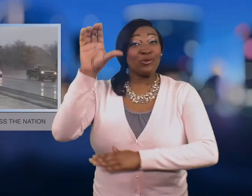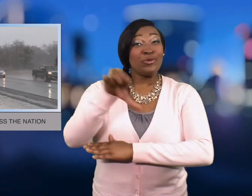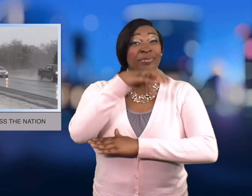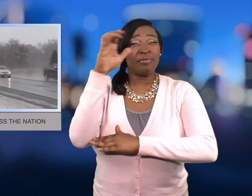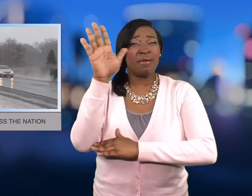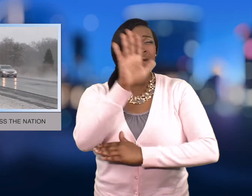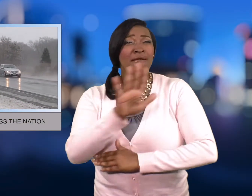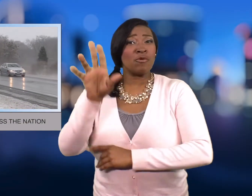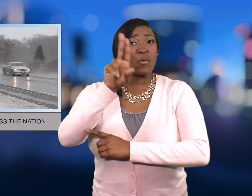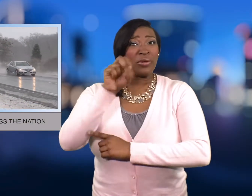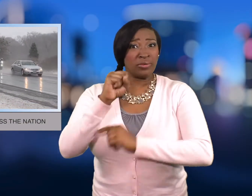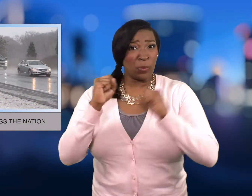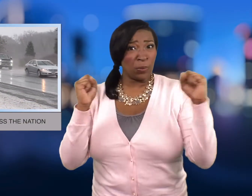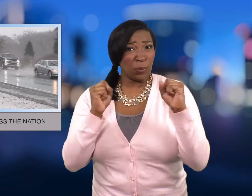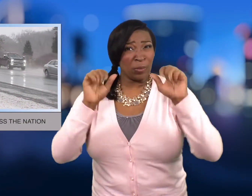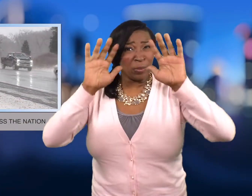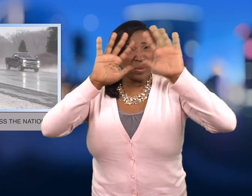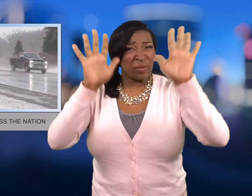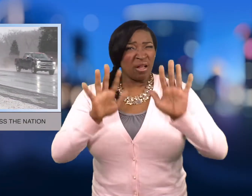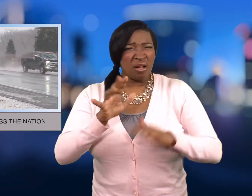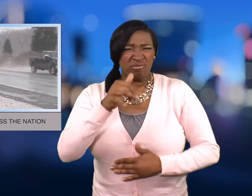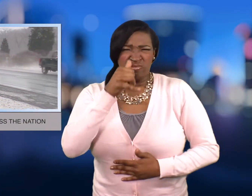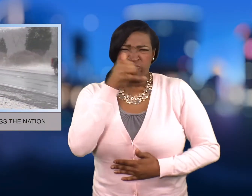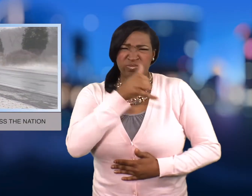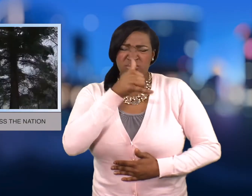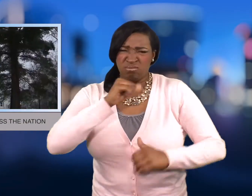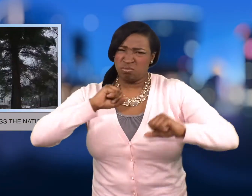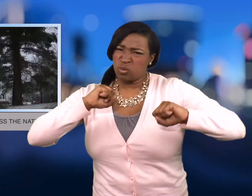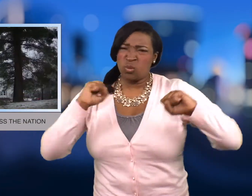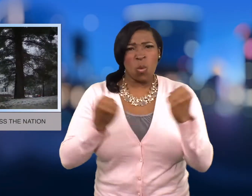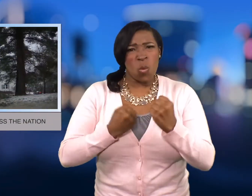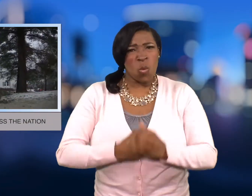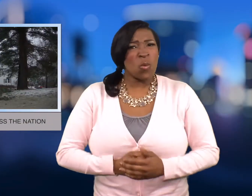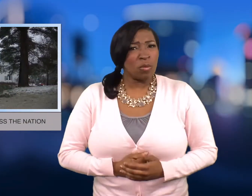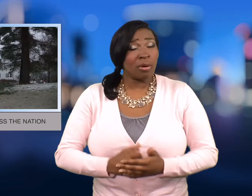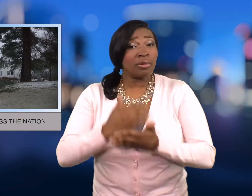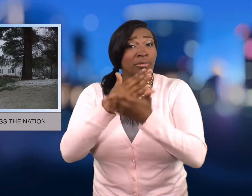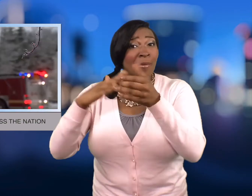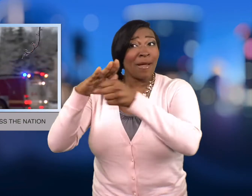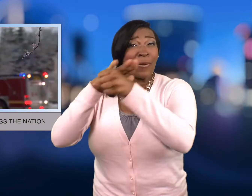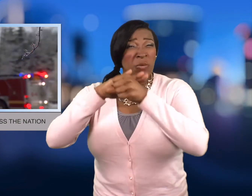A blast of winter weather was felt across much of the United States on Christmas, and for some areas,